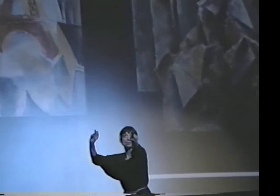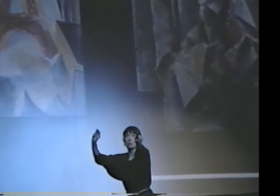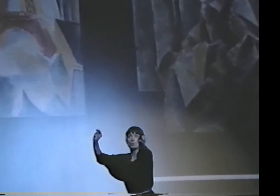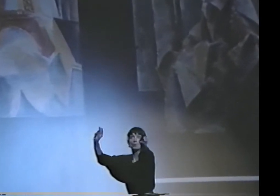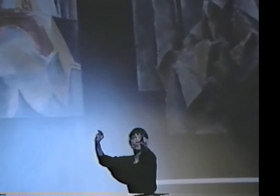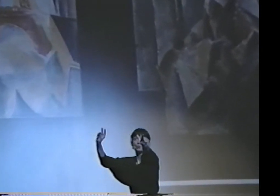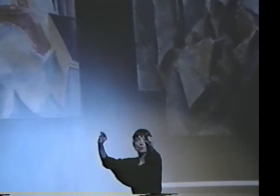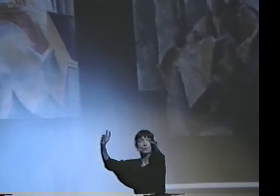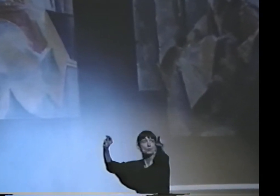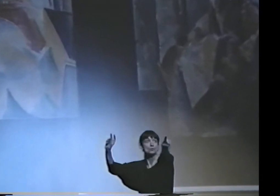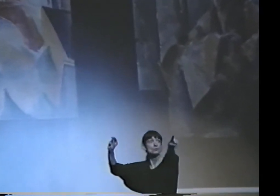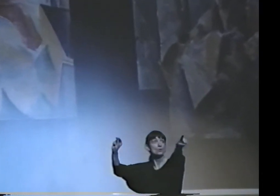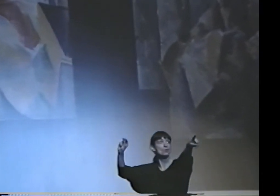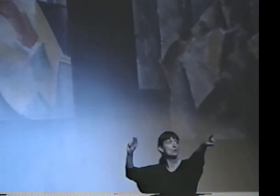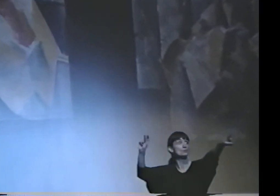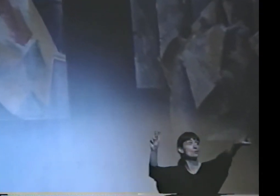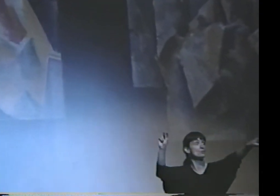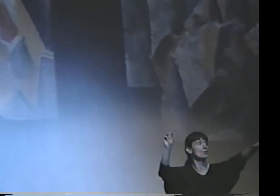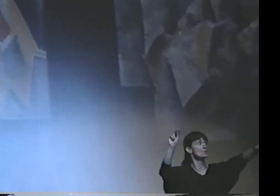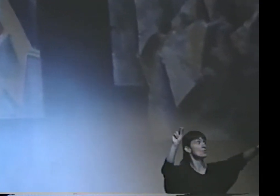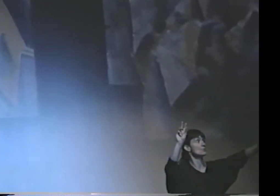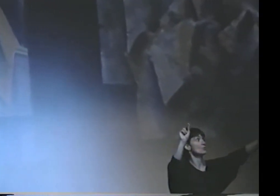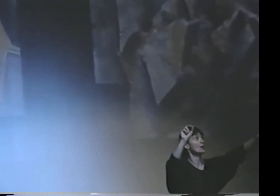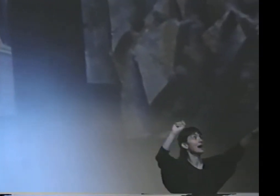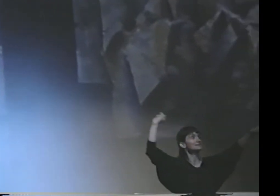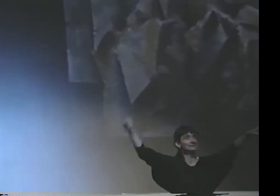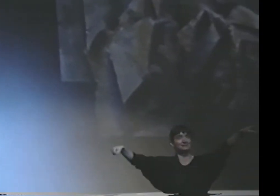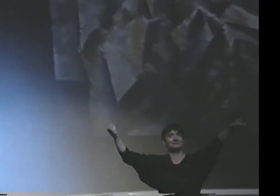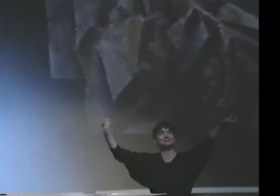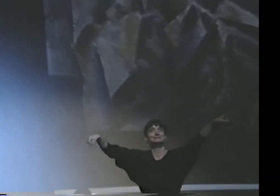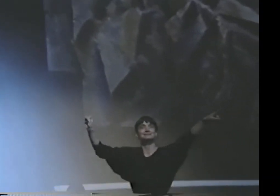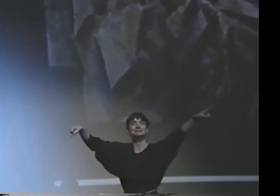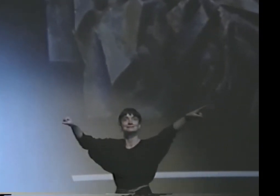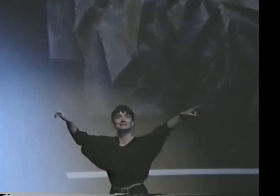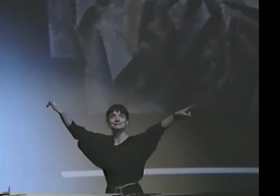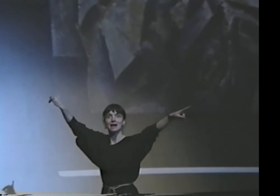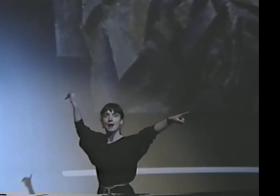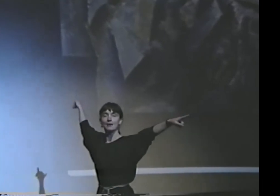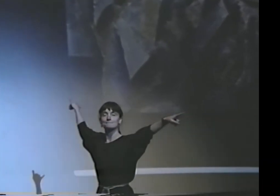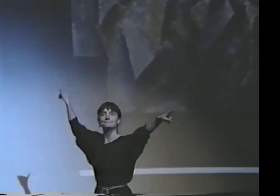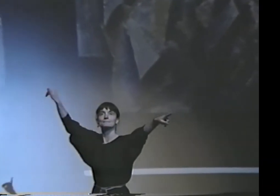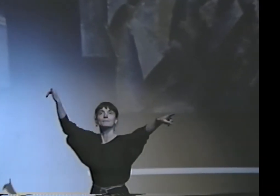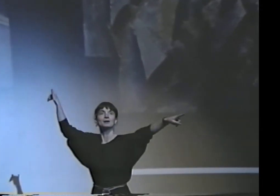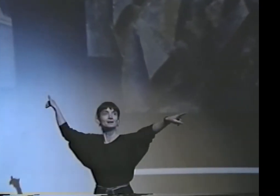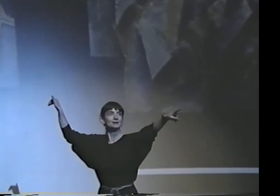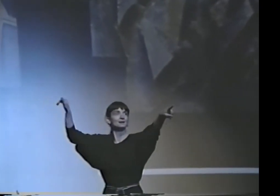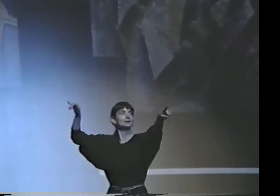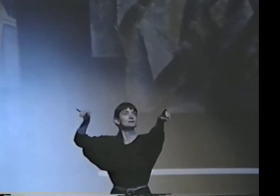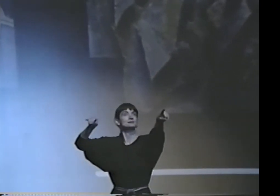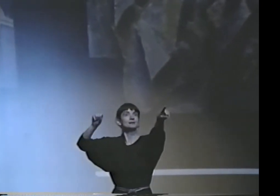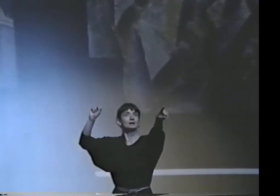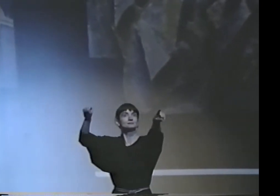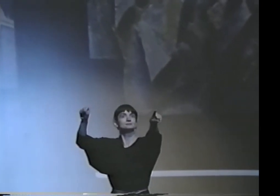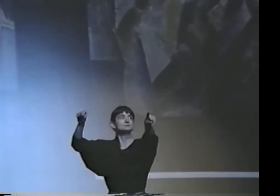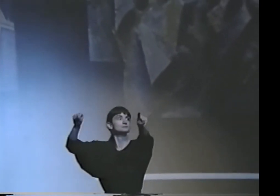I SEE PEOPLE SAYING NO. AND THEN THERE'S PEOPLE SAYING YES, TOO, THAT THEY'RE THE SAME.